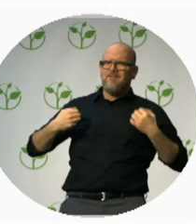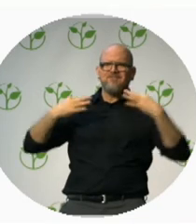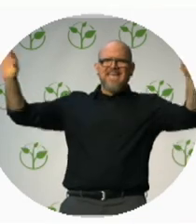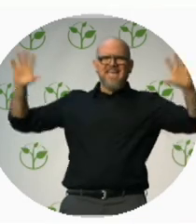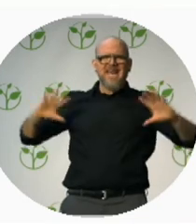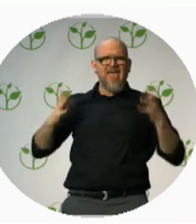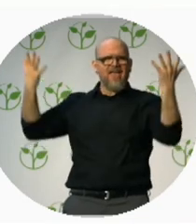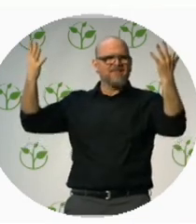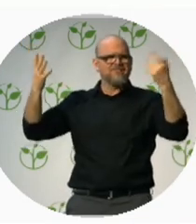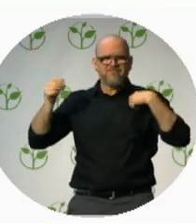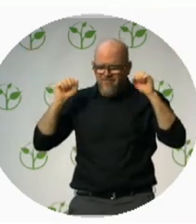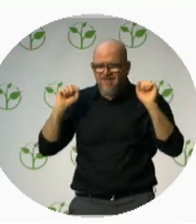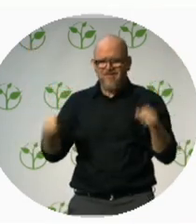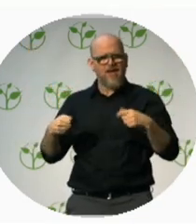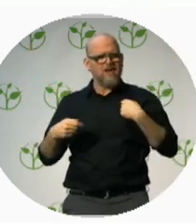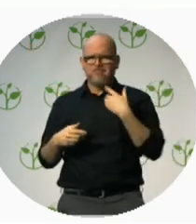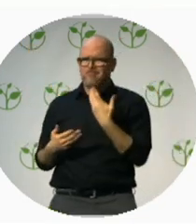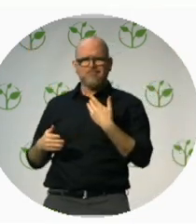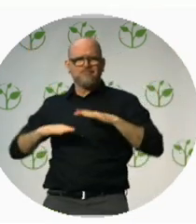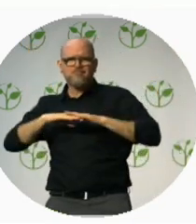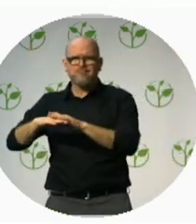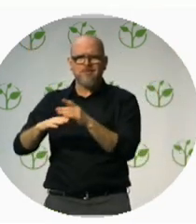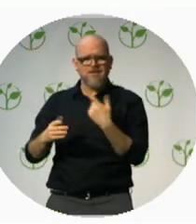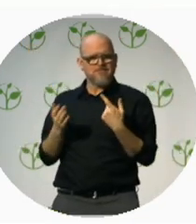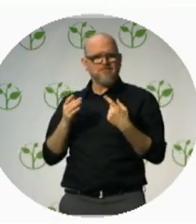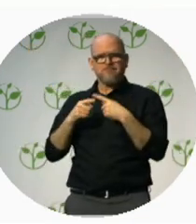It’s enjoying it through a different vision, through another lense.